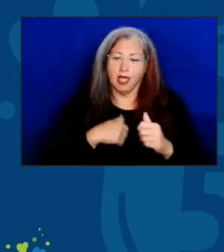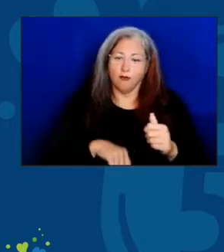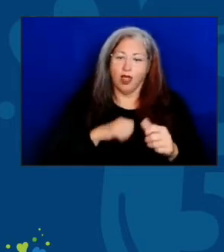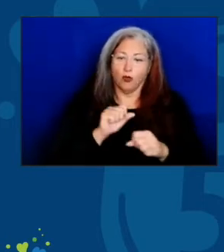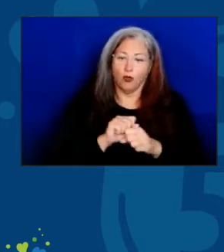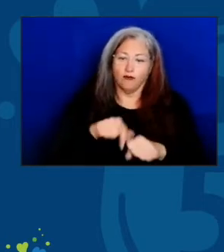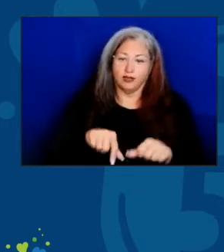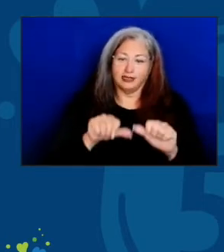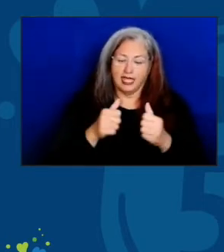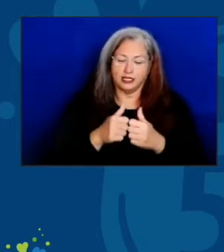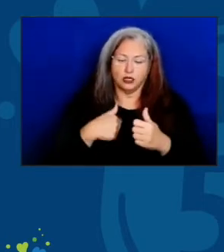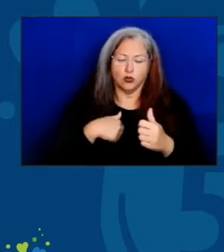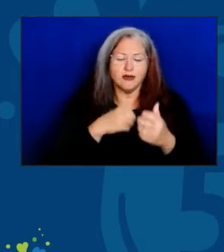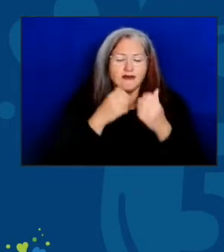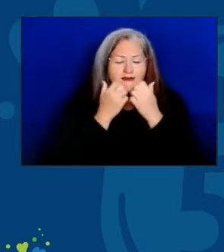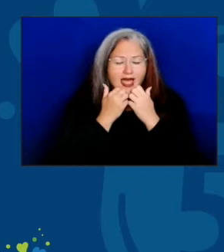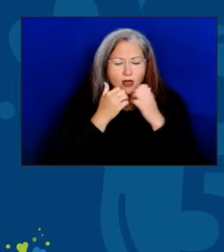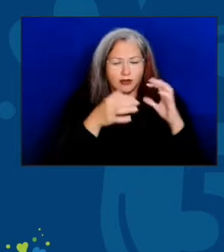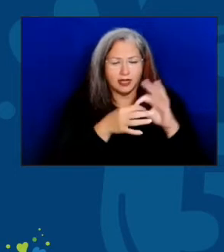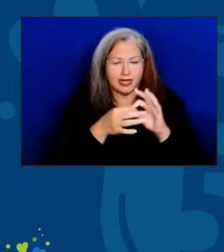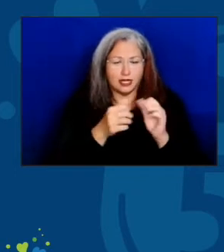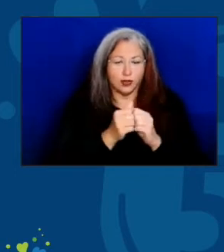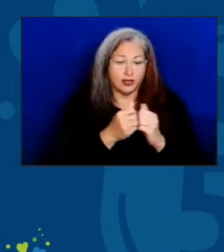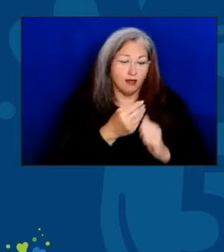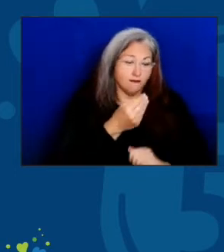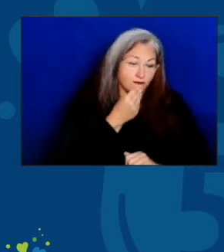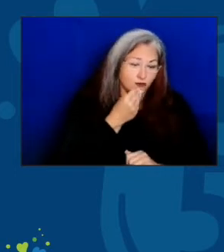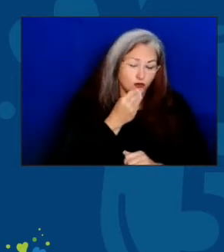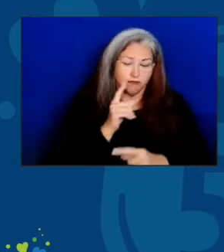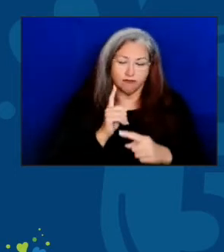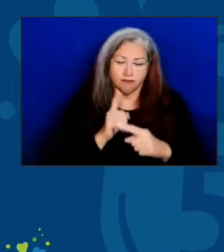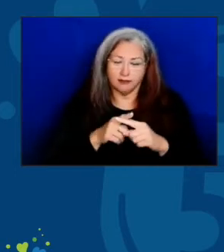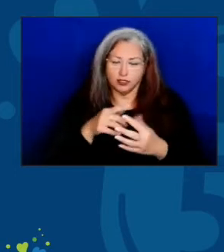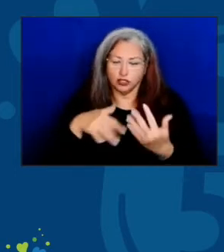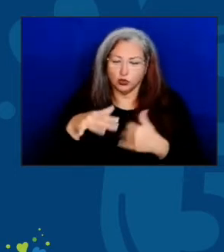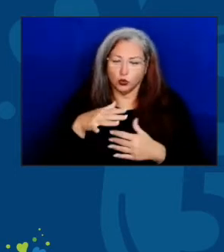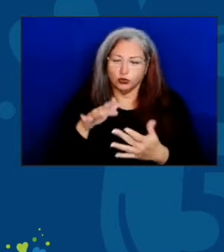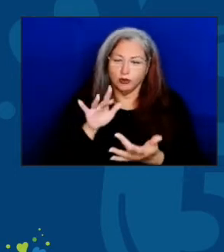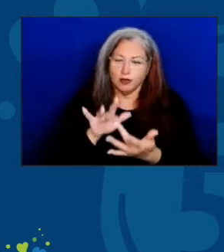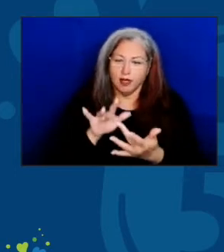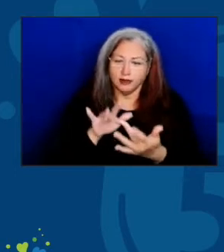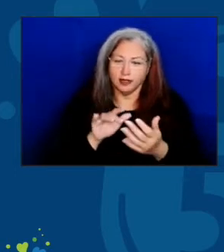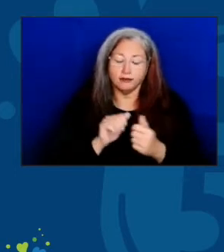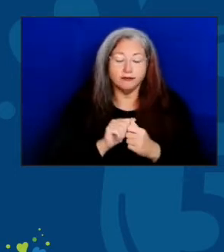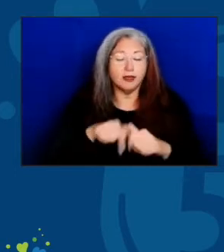the connection between a meal and social contact. An agency that has worked hard,